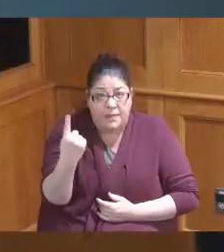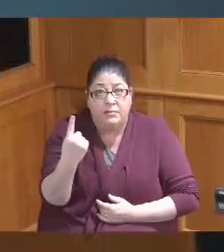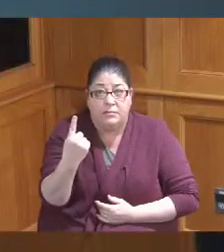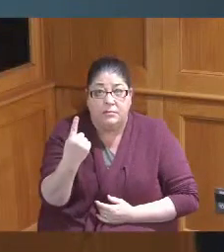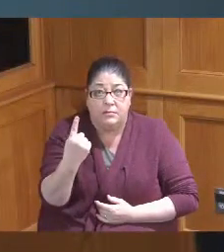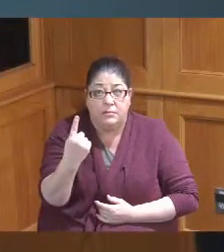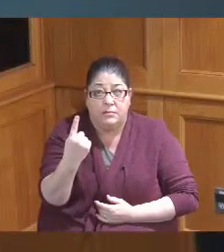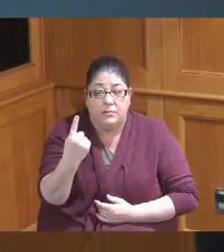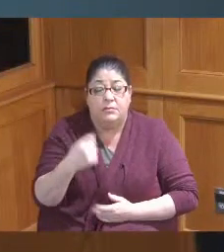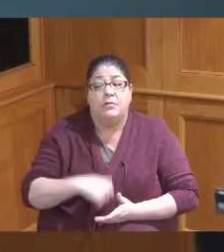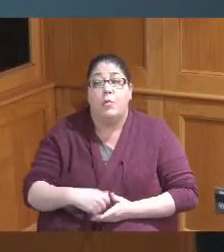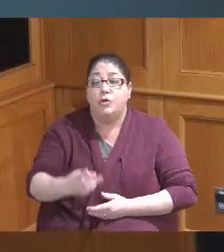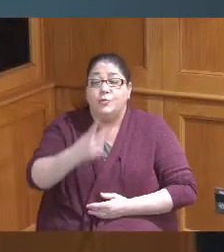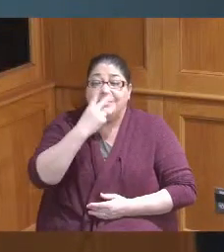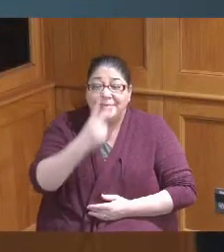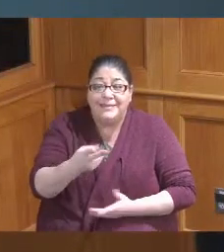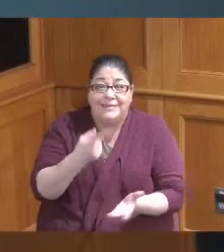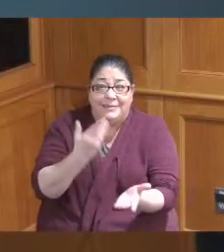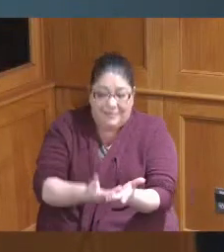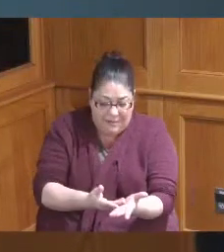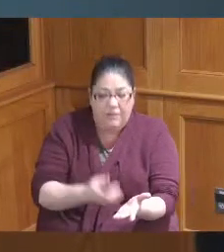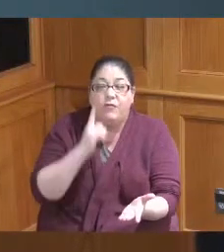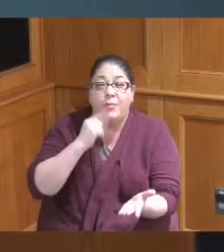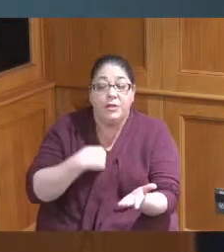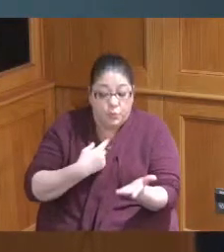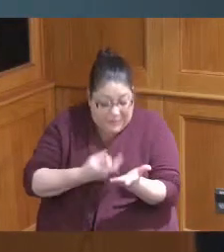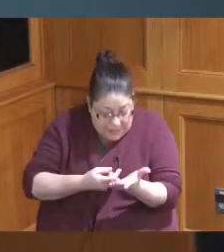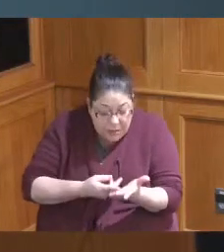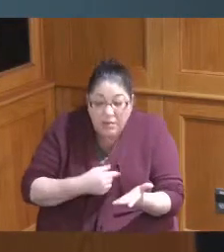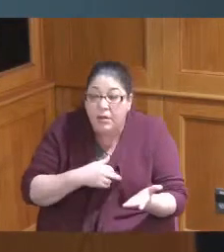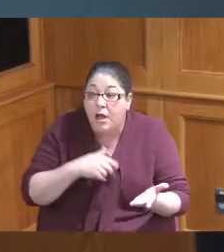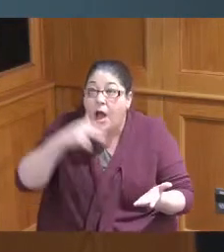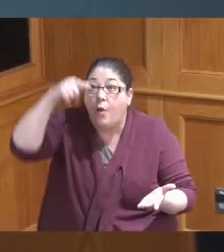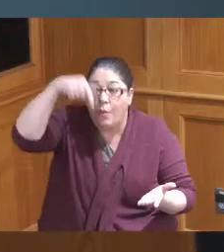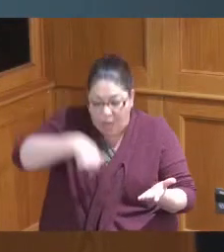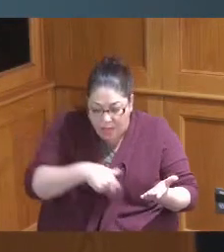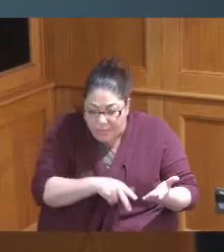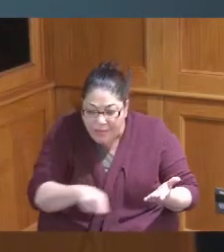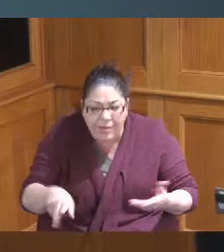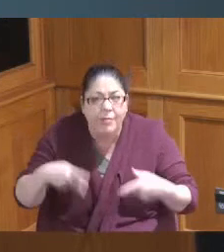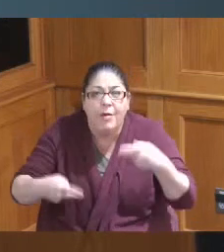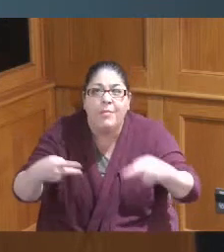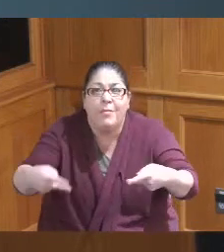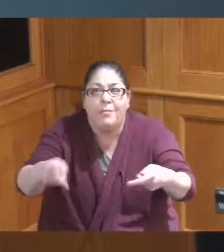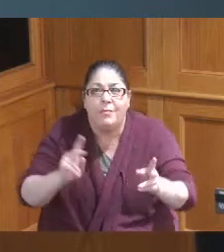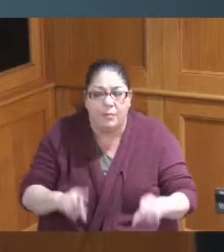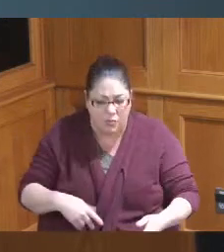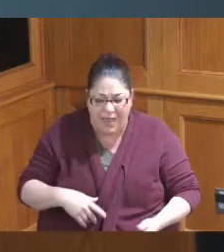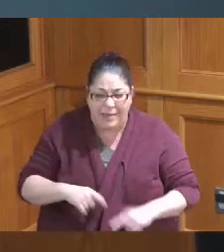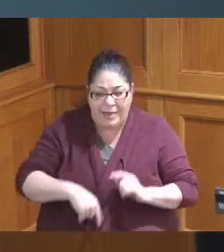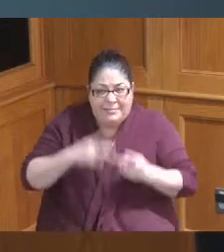I want to see it's hard for me to see when I go down the elevator and upstairs I voted